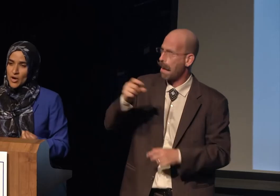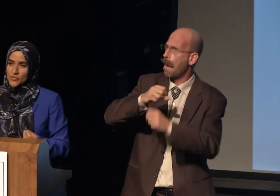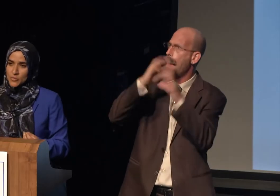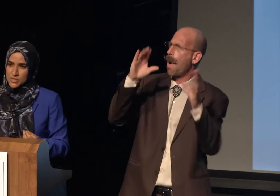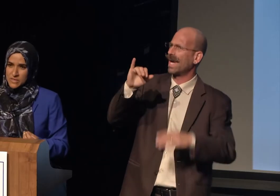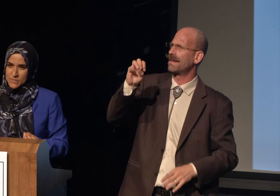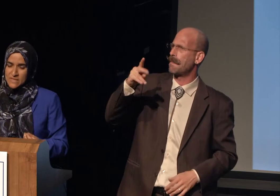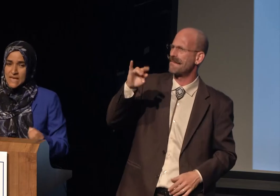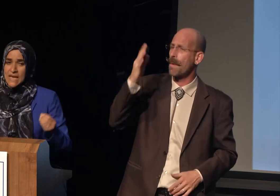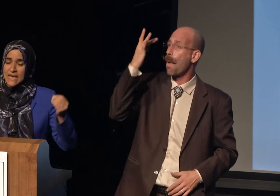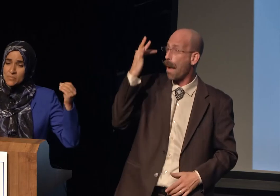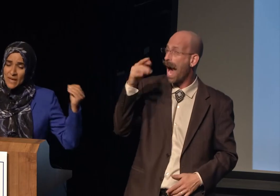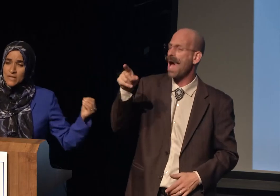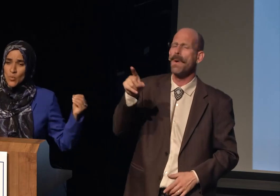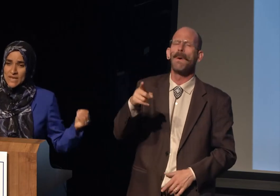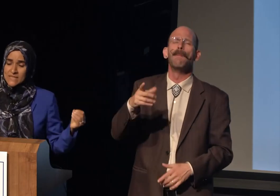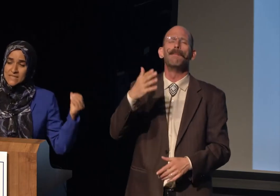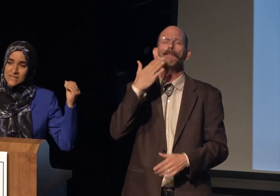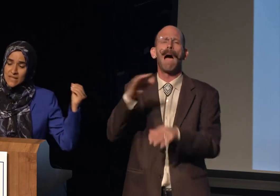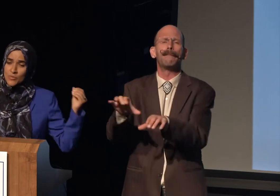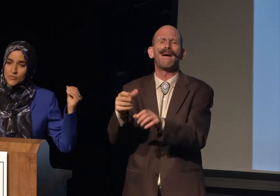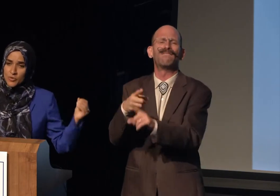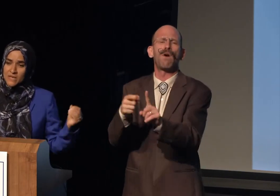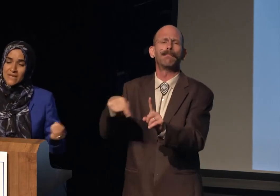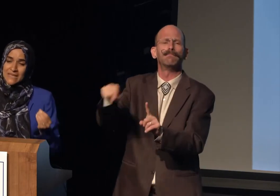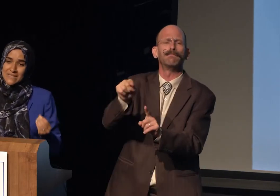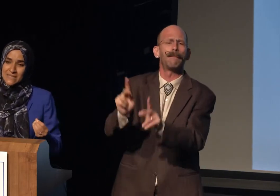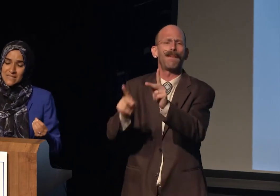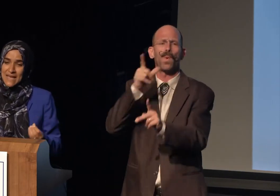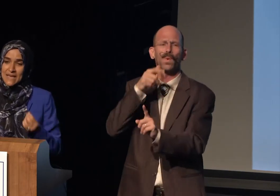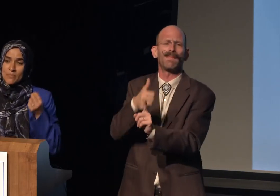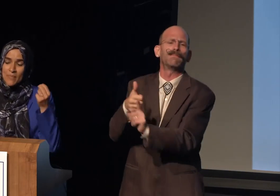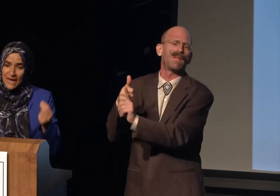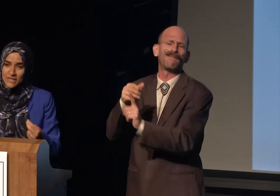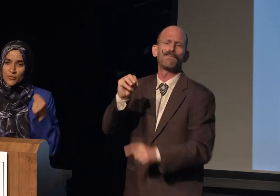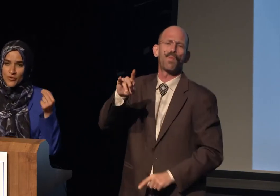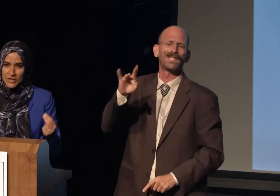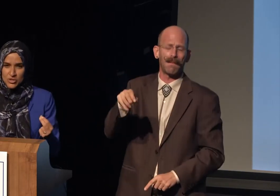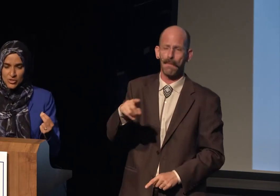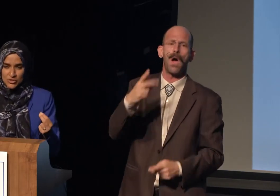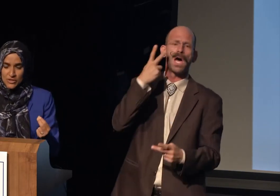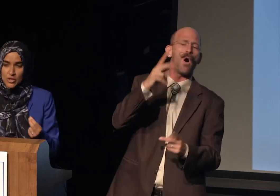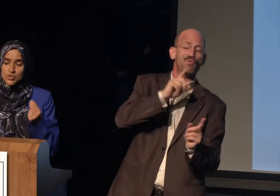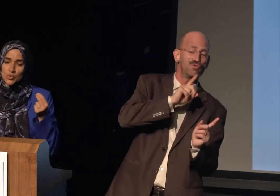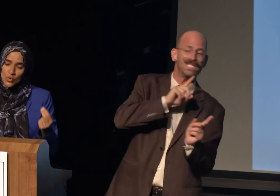on the part of Muslims, in many ways, Islamophobia is a manufactured tool